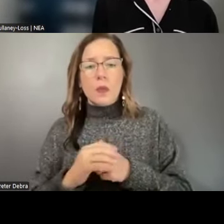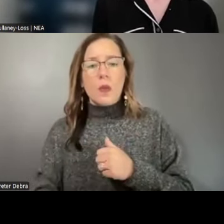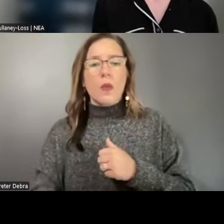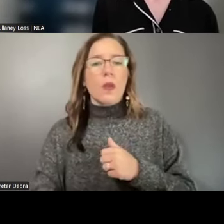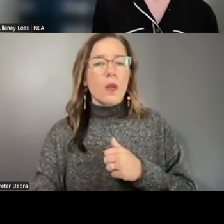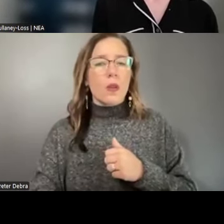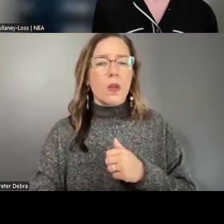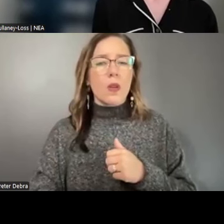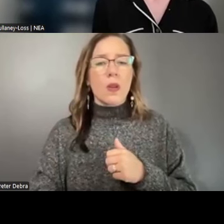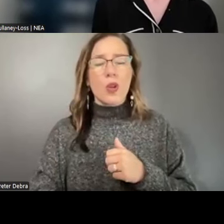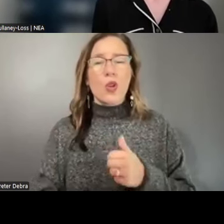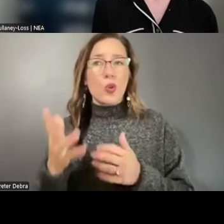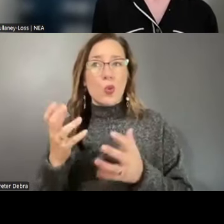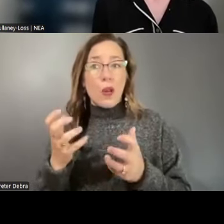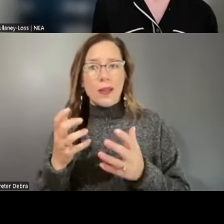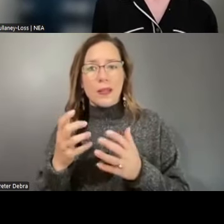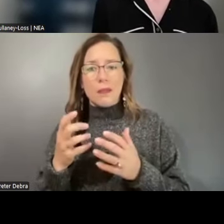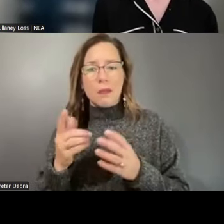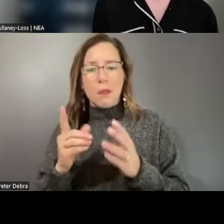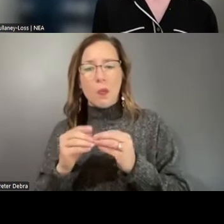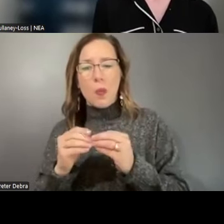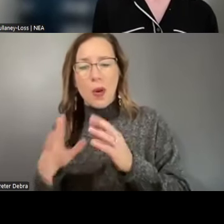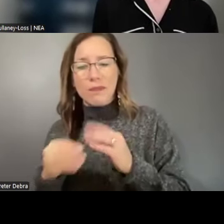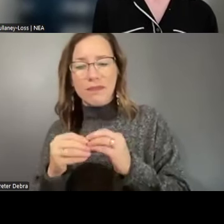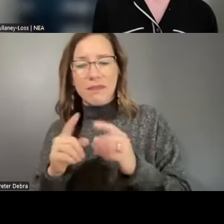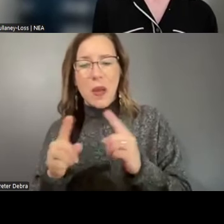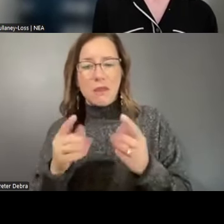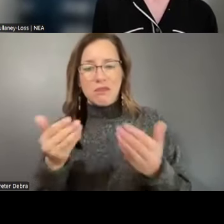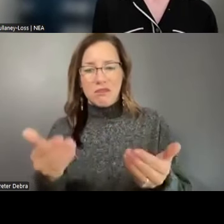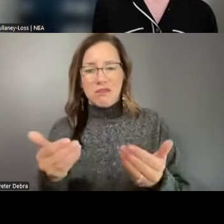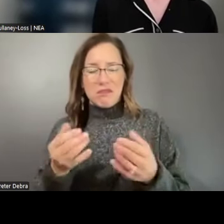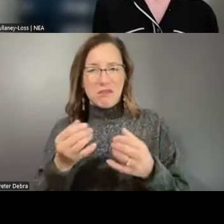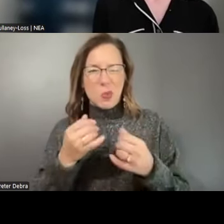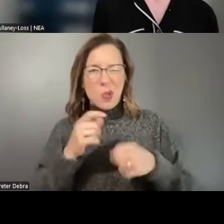to the Chair 'cause we are at time, but please feel free to share a final thoughts. - I just